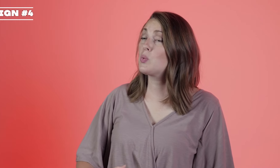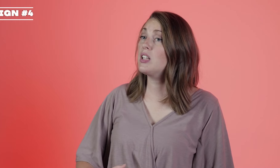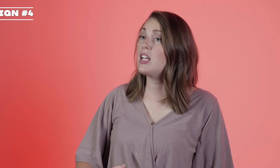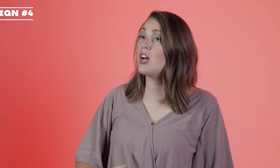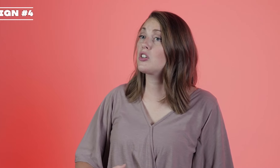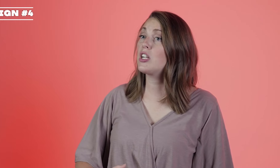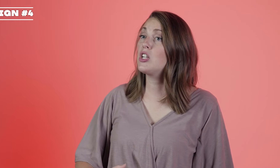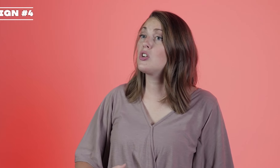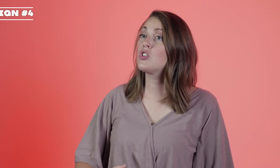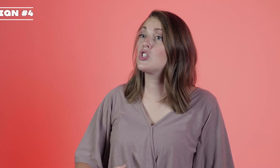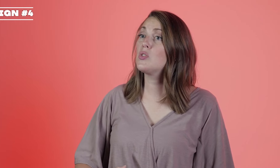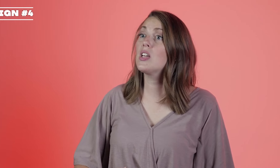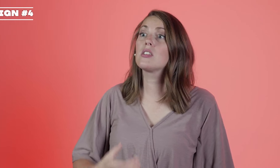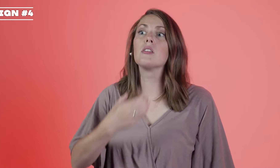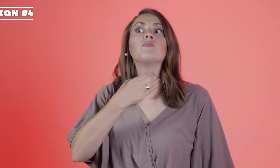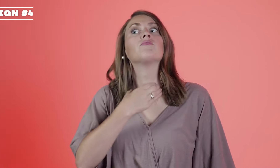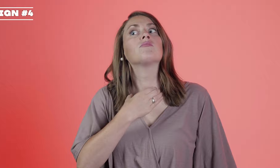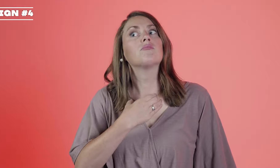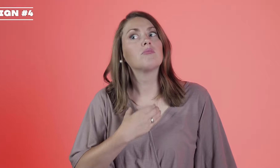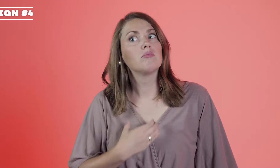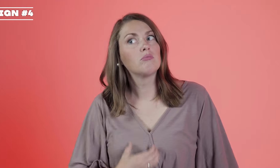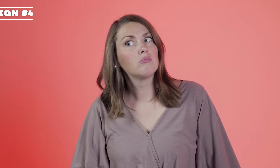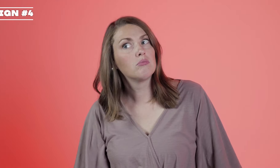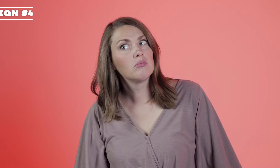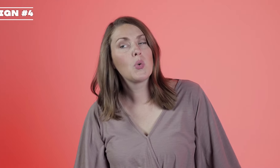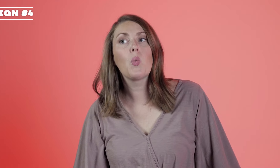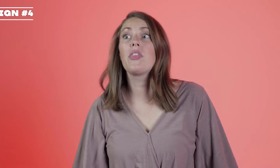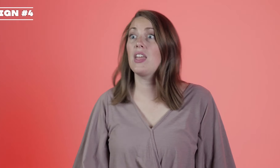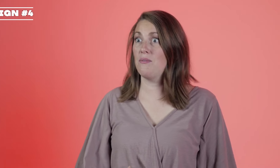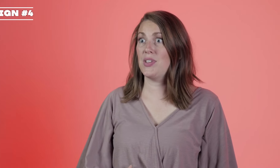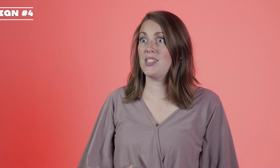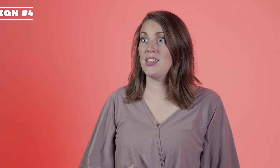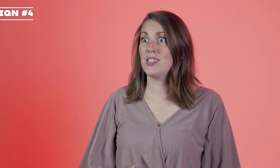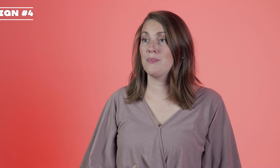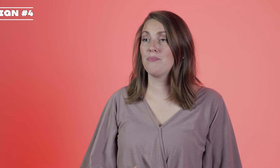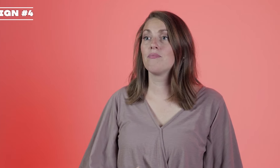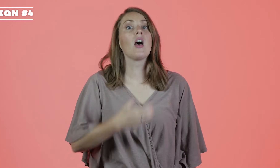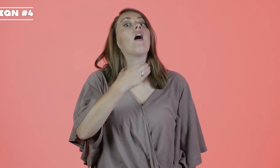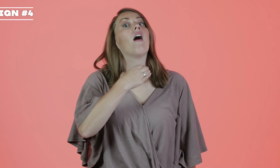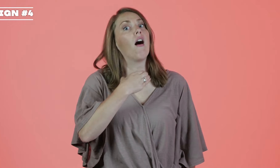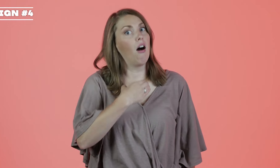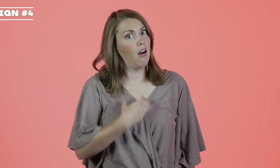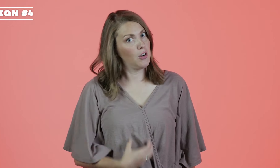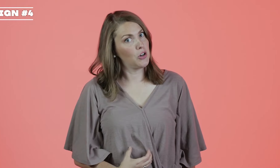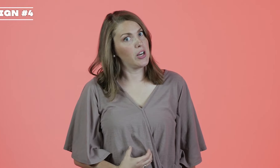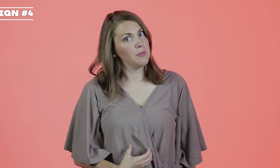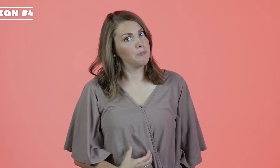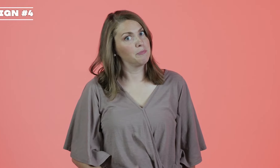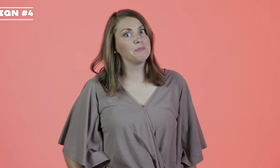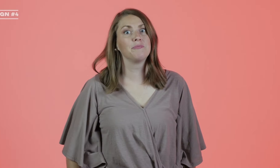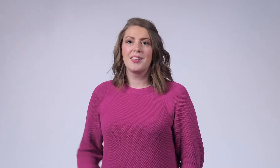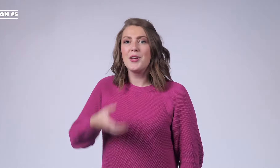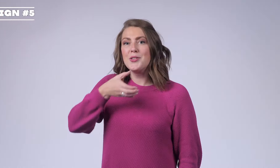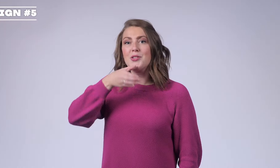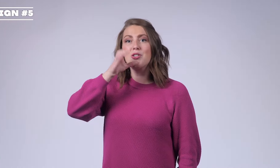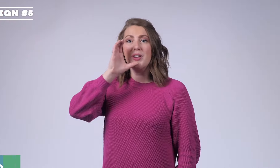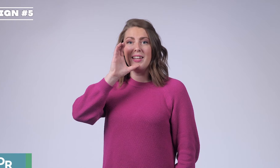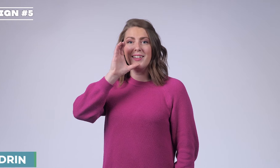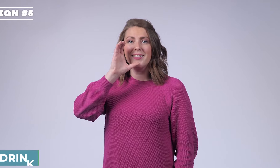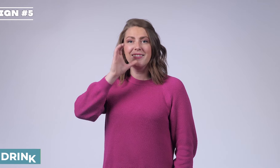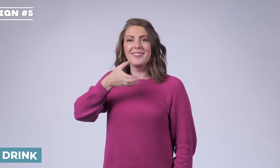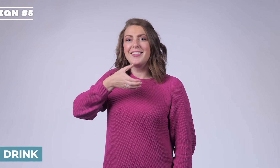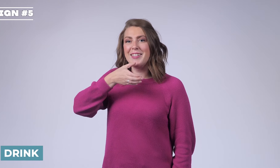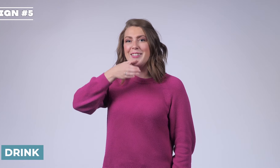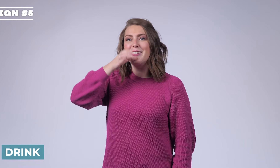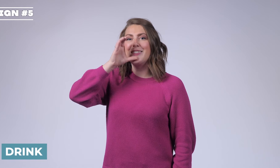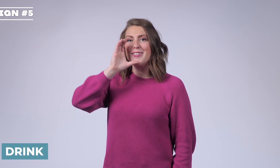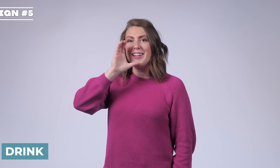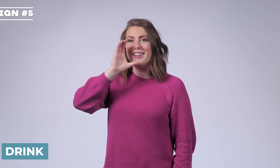really 'hungry', you just do this with emphasis, 'hungry.' 'Drink', 'drink',